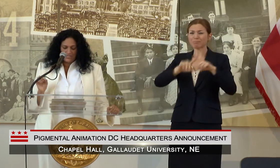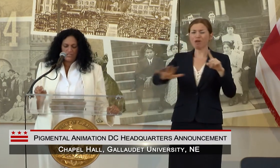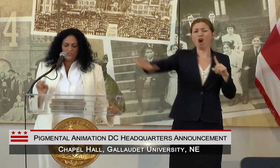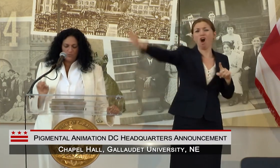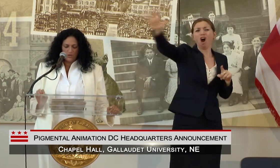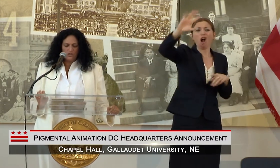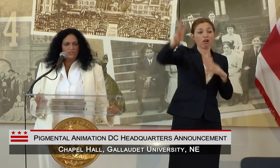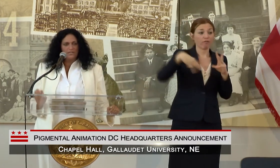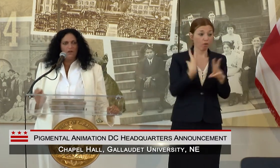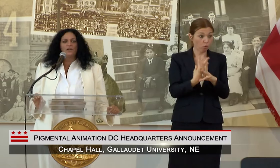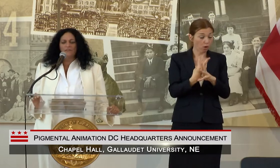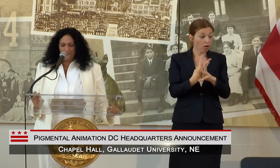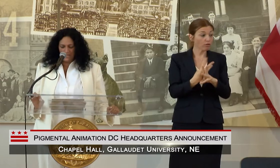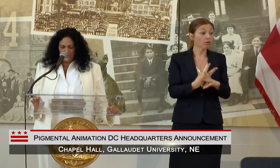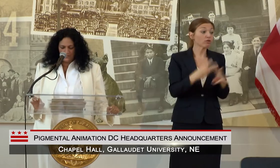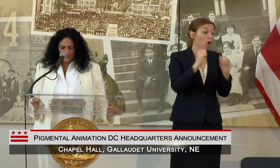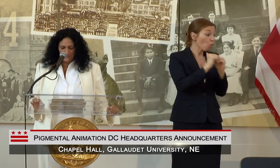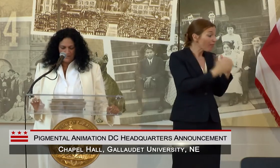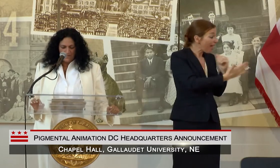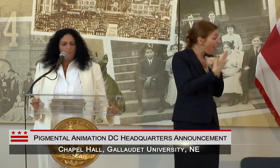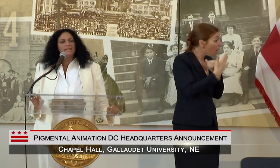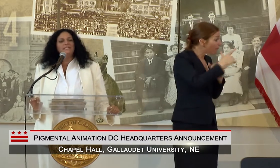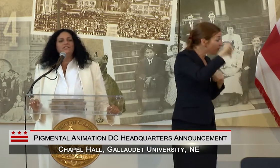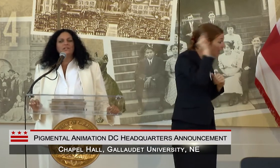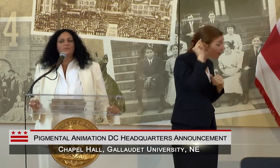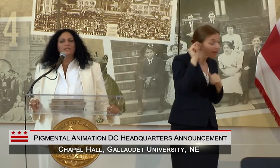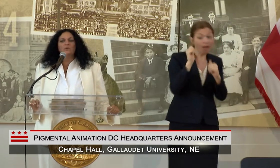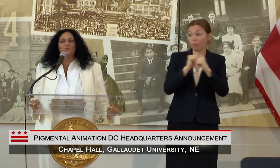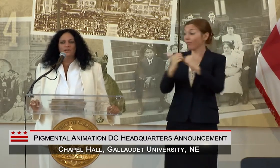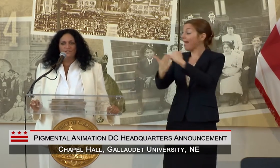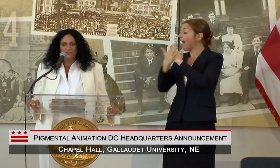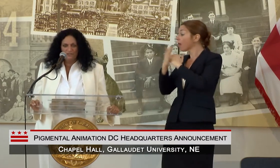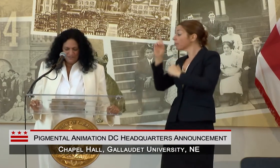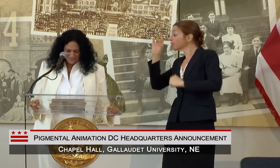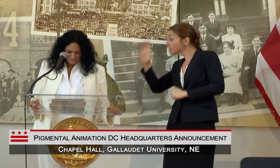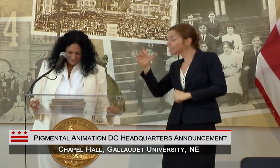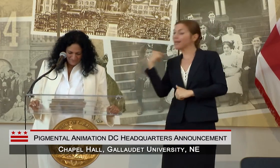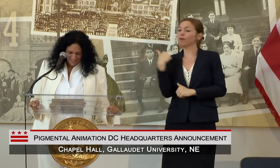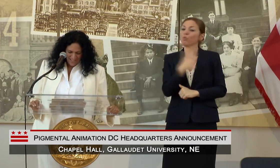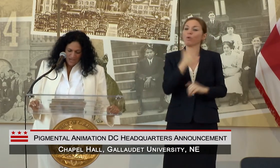TEACH THE WORLD THE ART OF ANIMATION BY TEACHING WITHOUT WORDS.